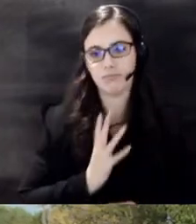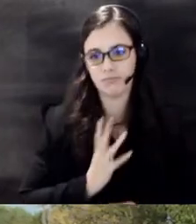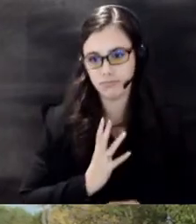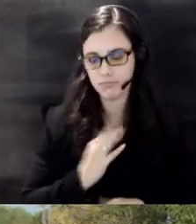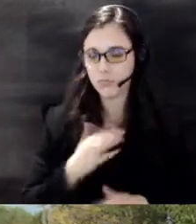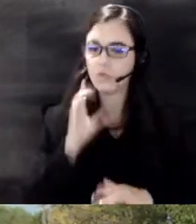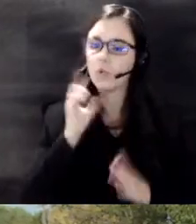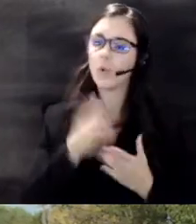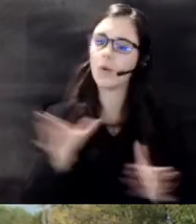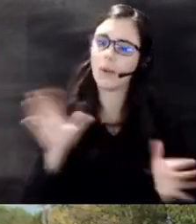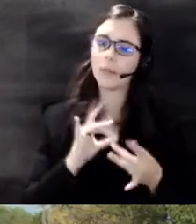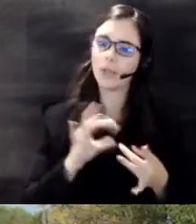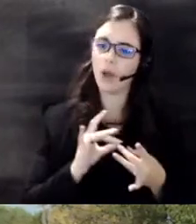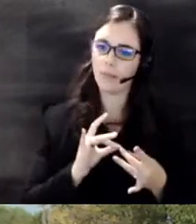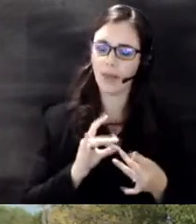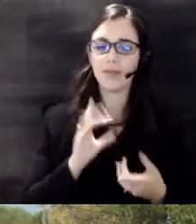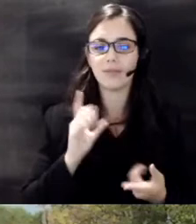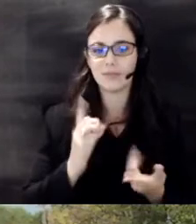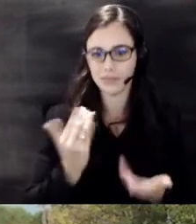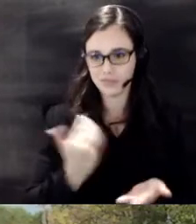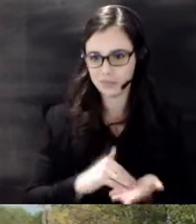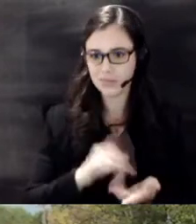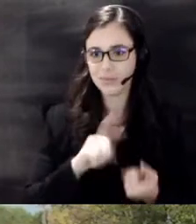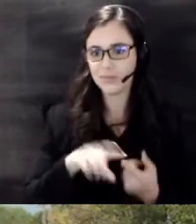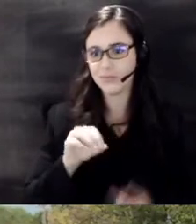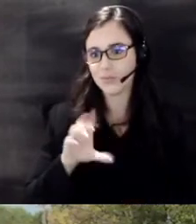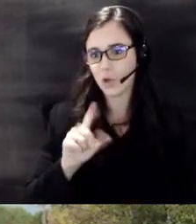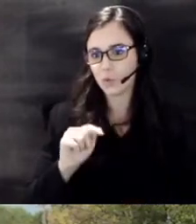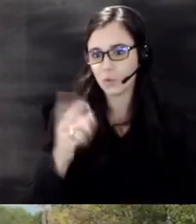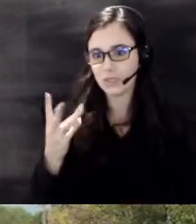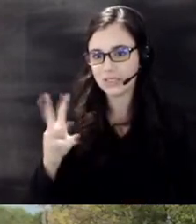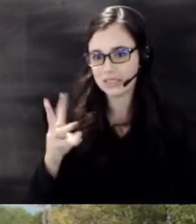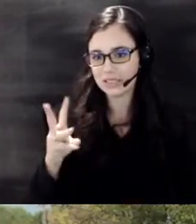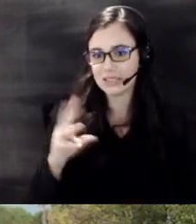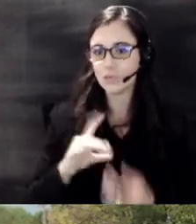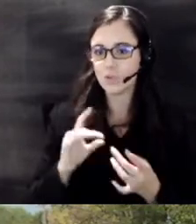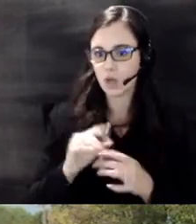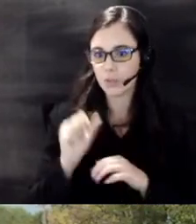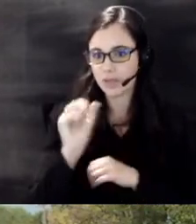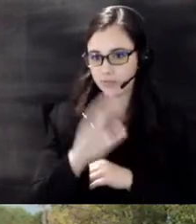so again you have until October 16th to give that comment and then on November 5th we want